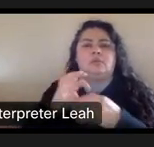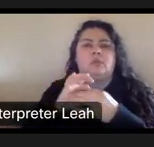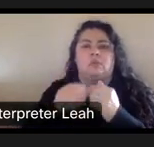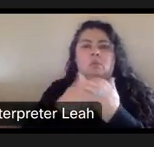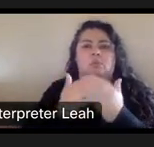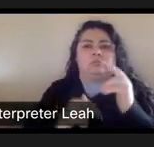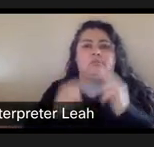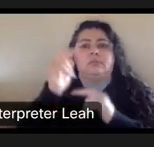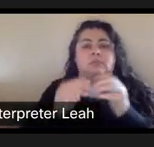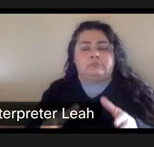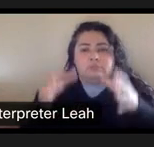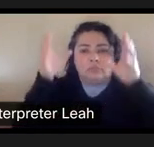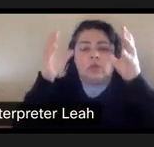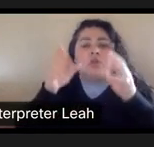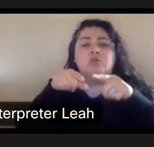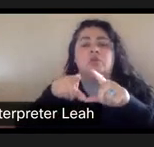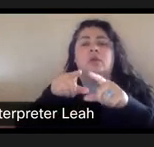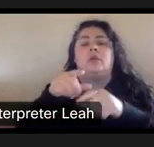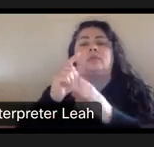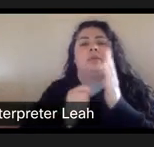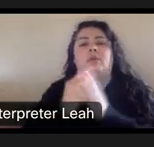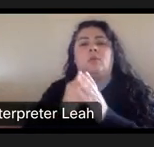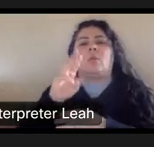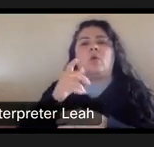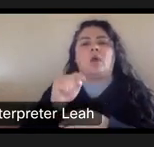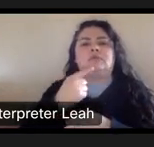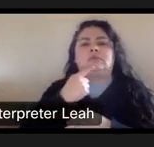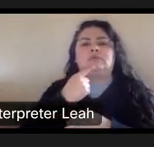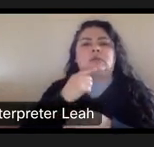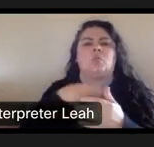And during that time, period, wolkoff decided to just whitewash the building. So, here's the next slide.